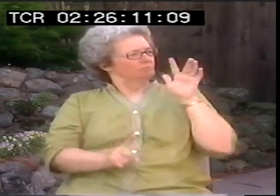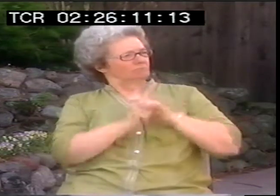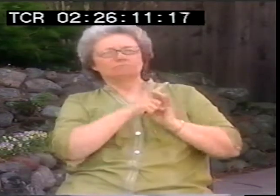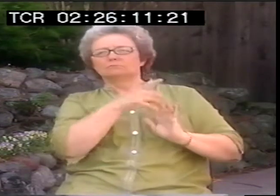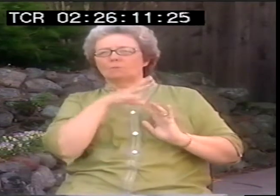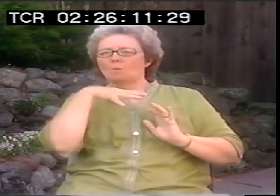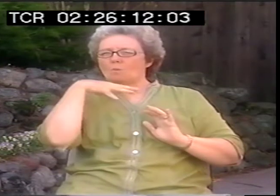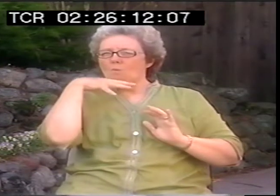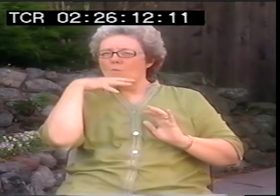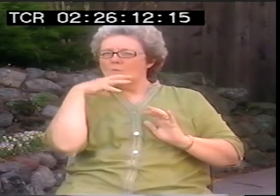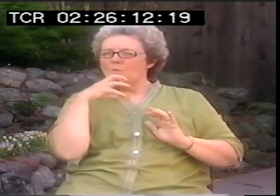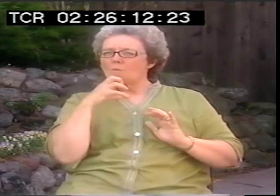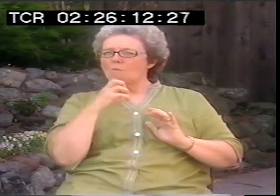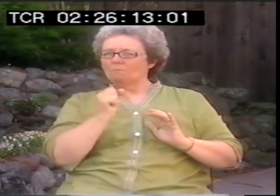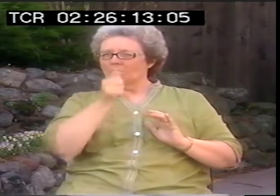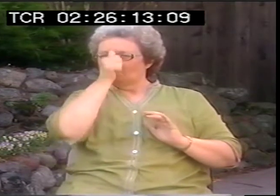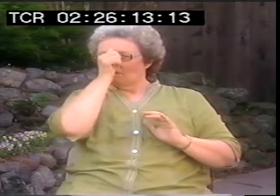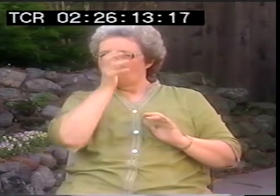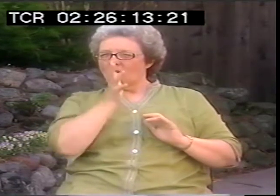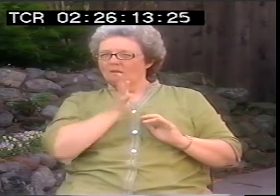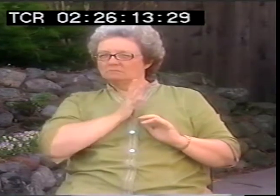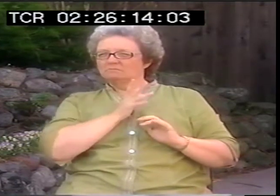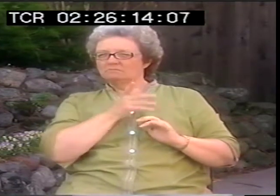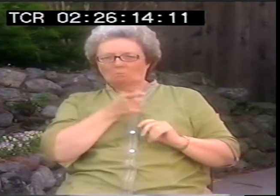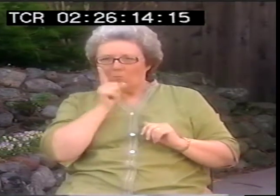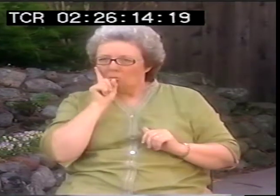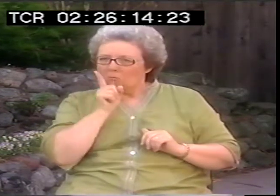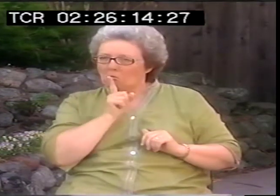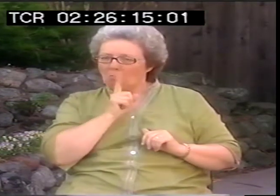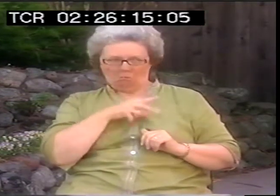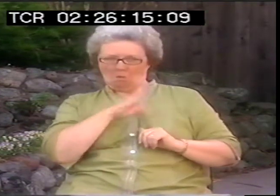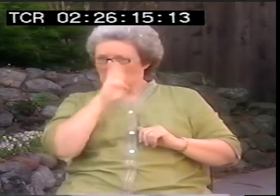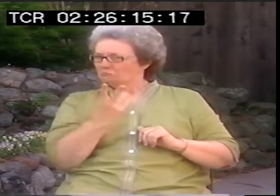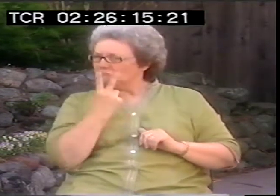And this one night, this old man shows up.